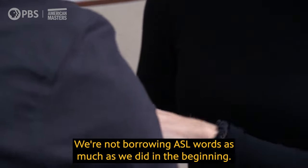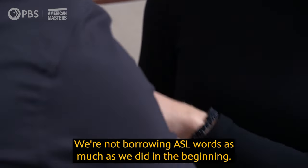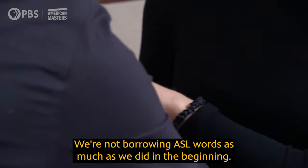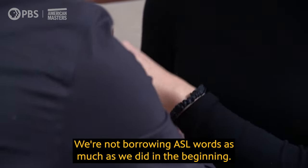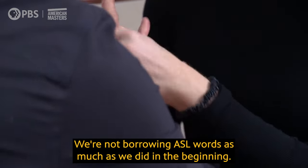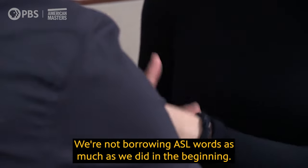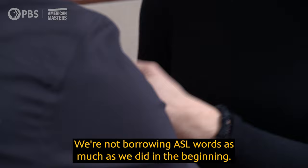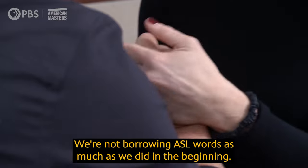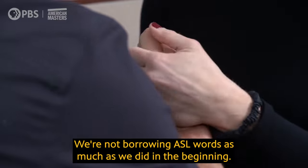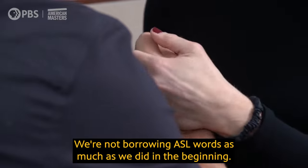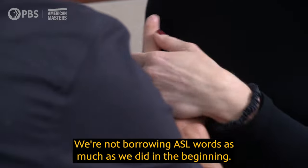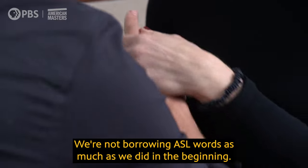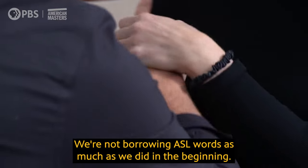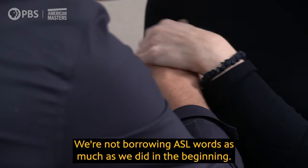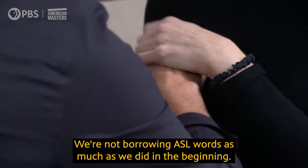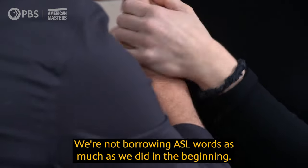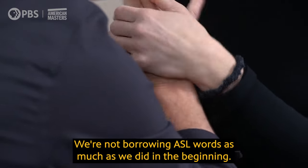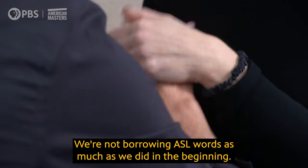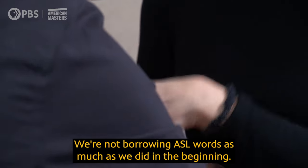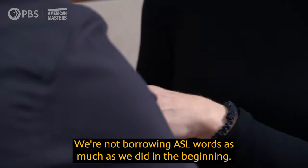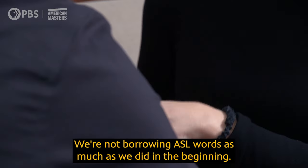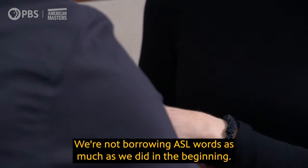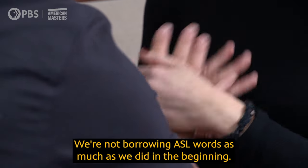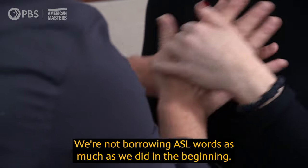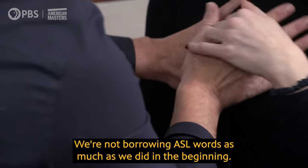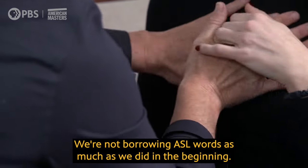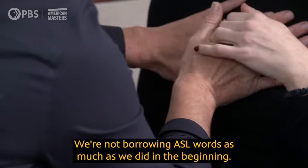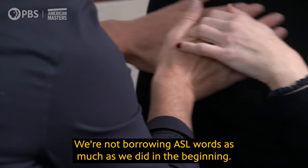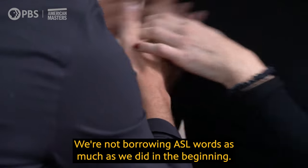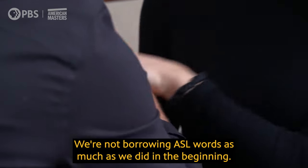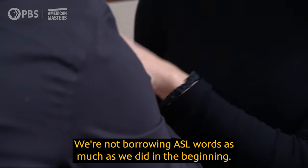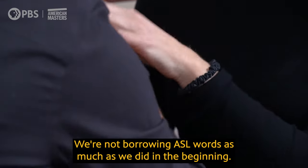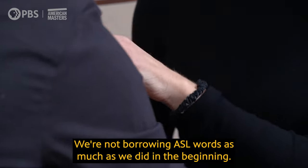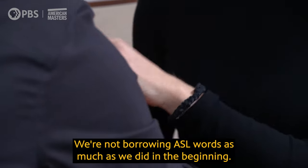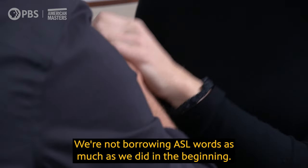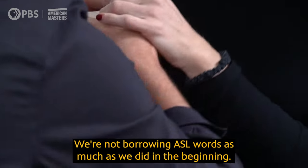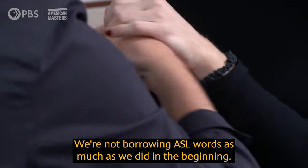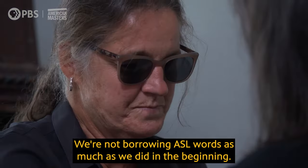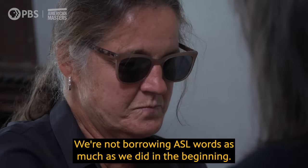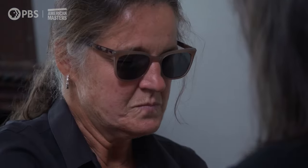We're not borrowing ASL words as much as we did in the beginning.